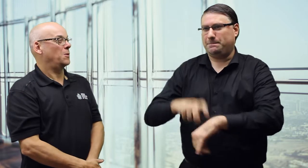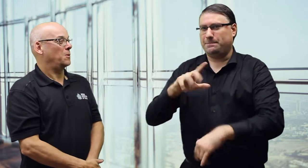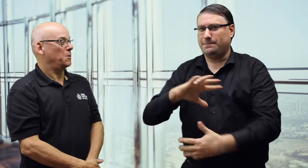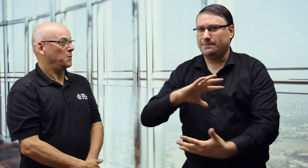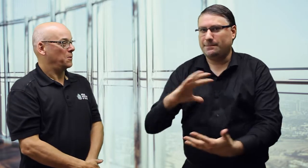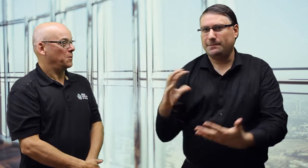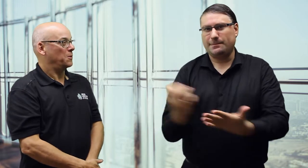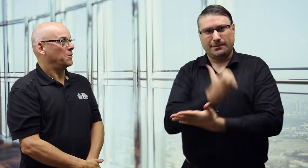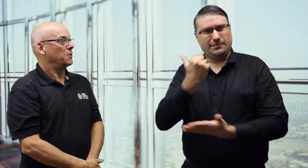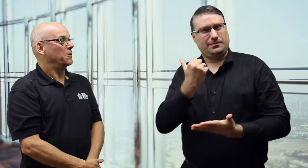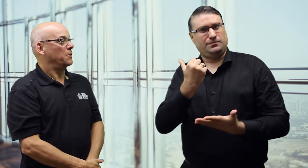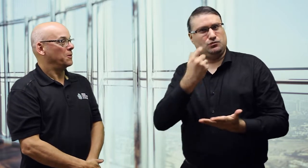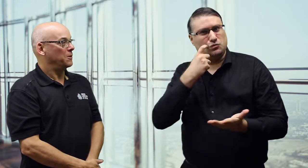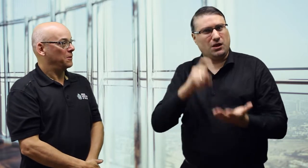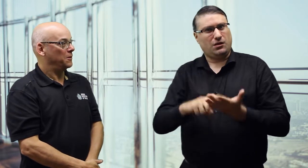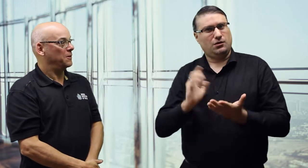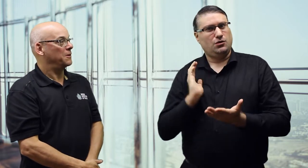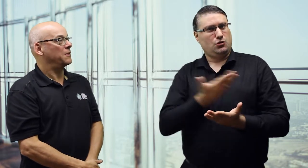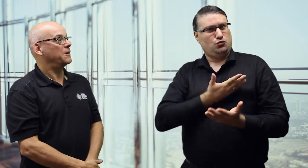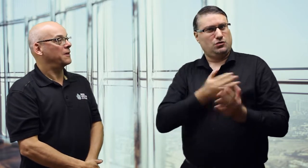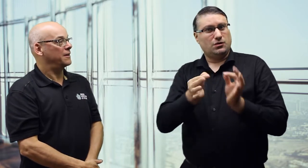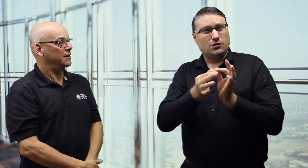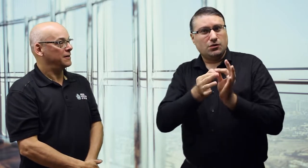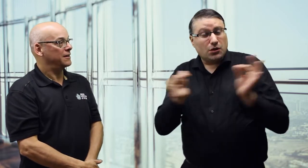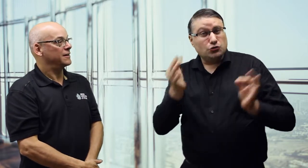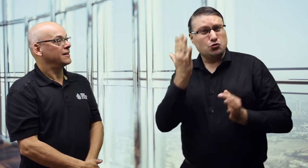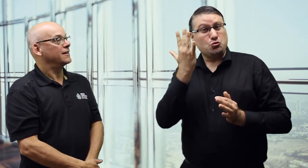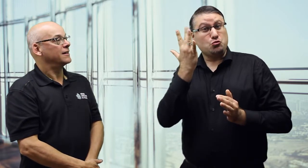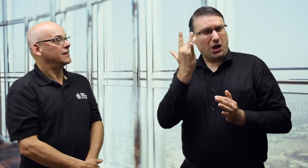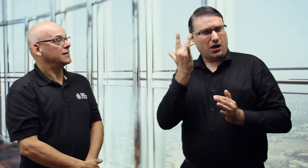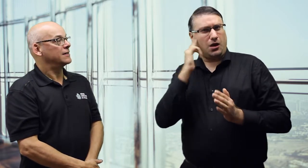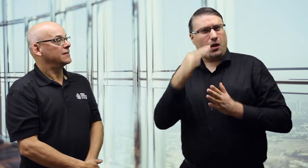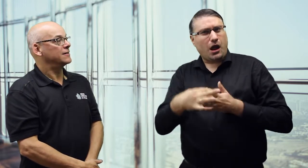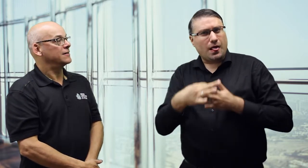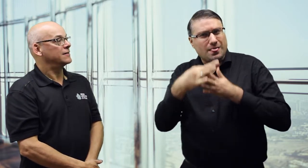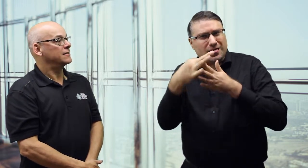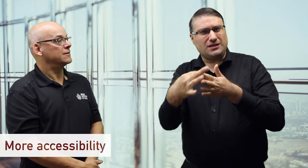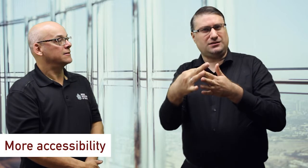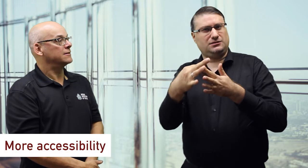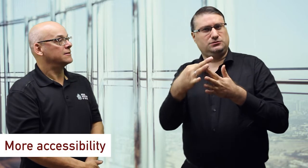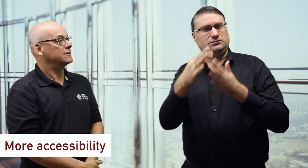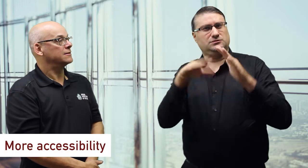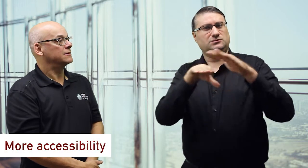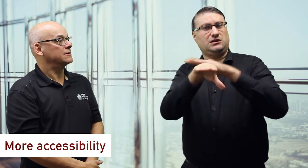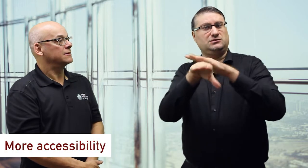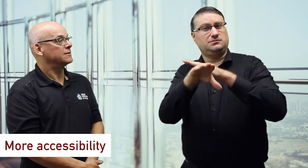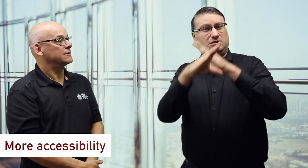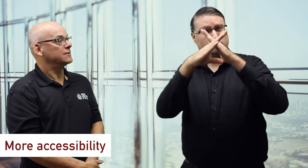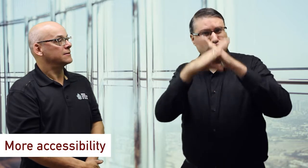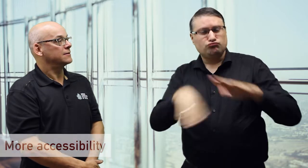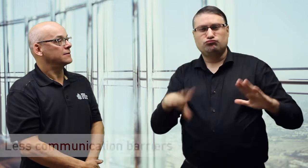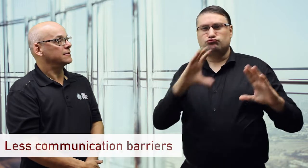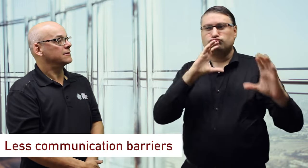Now is the time to get our language recognized. It will lead to more accessibility, breaking down barriers